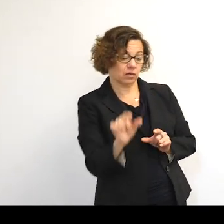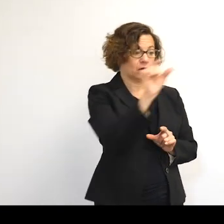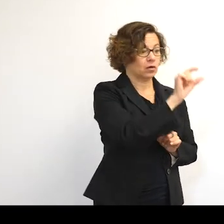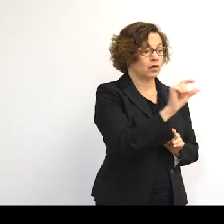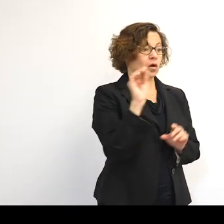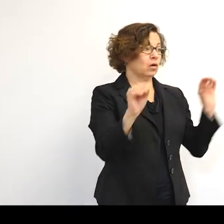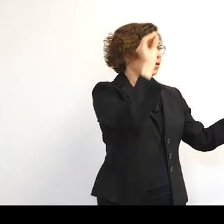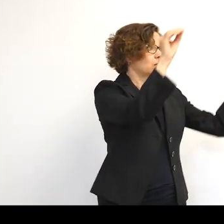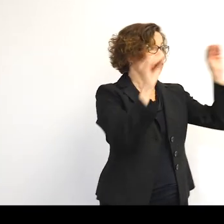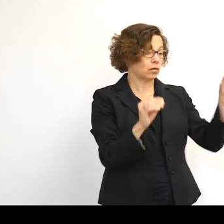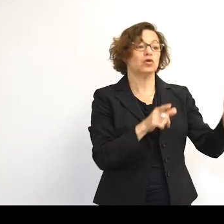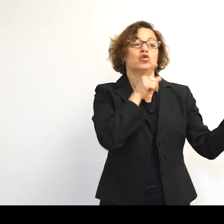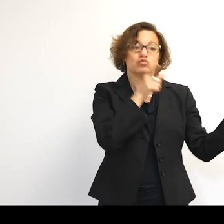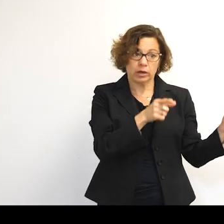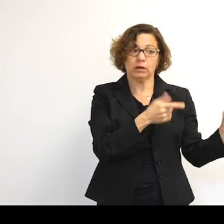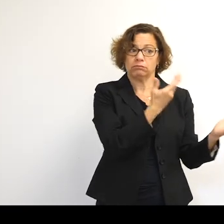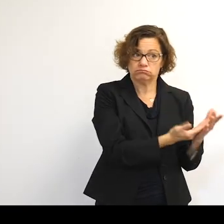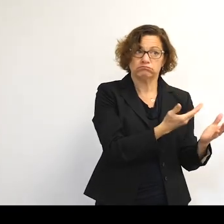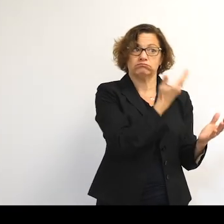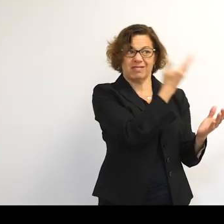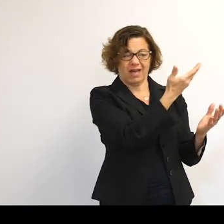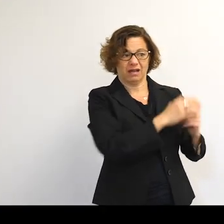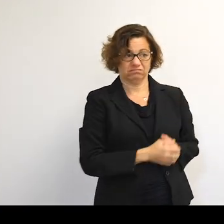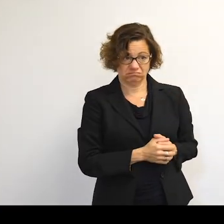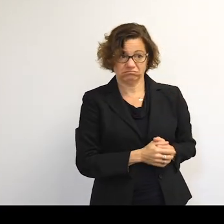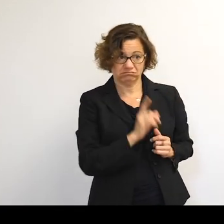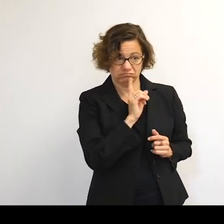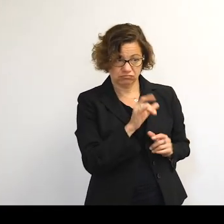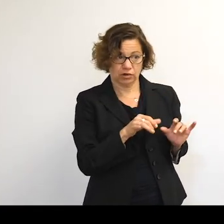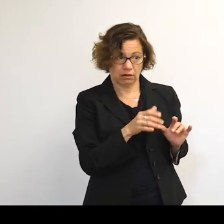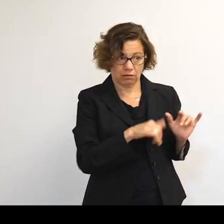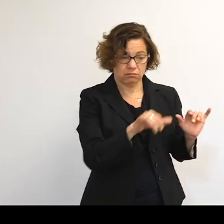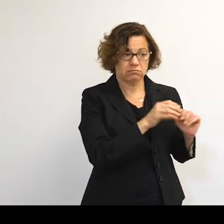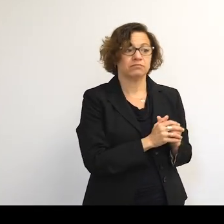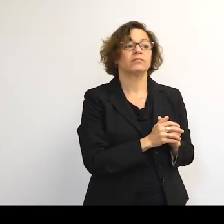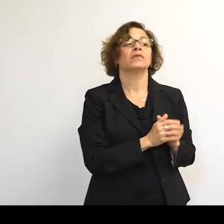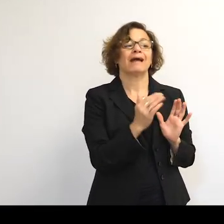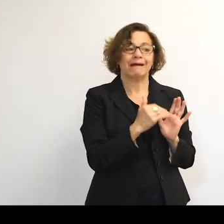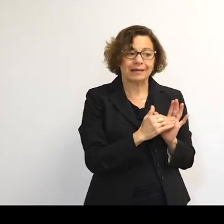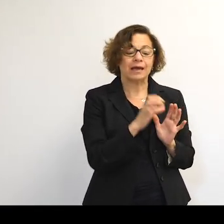are all based on the real tracking data. So objects are not to scale. I've got to reiterate that.